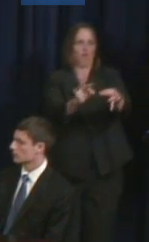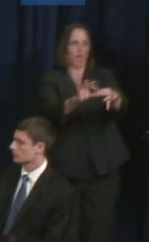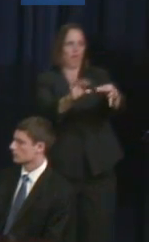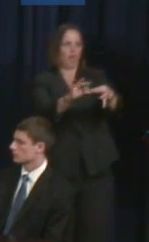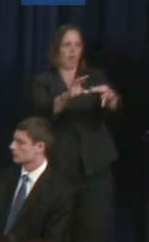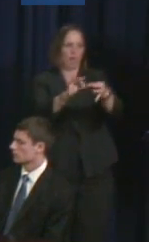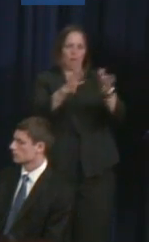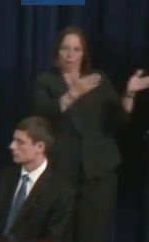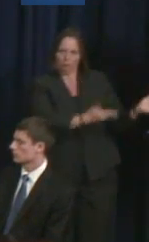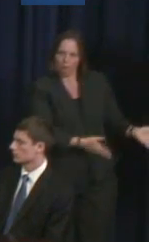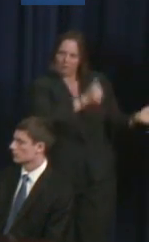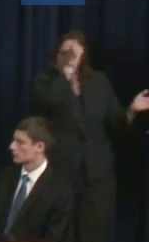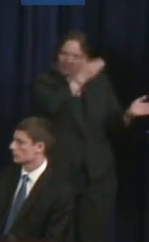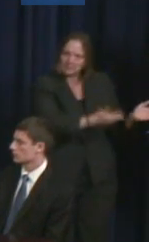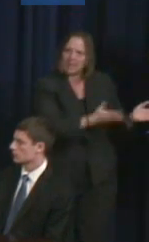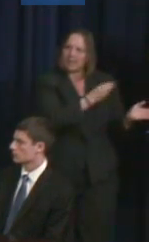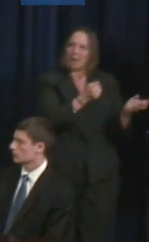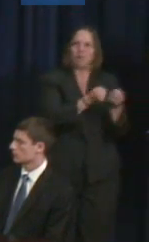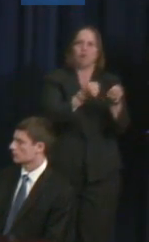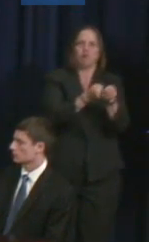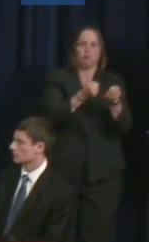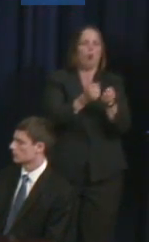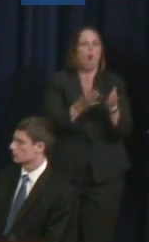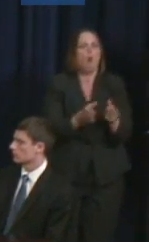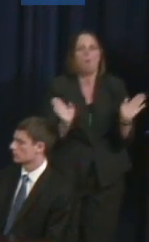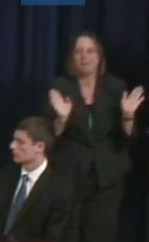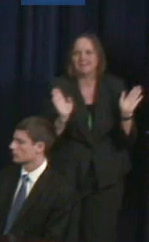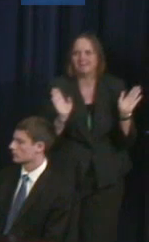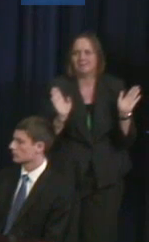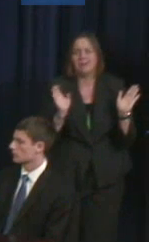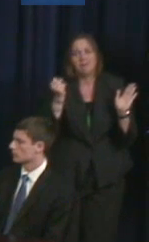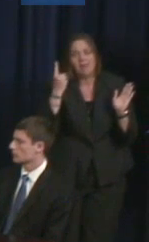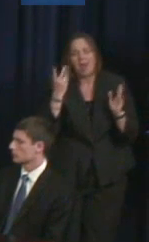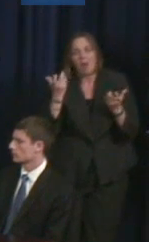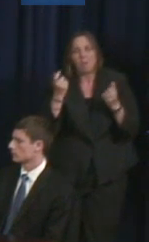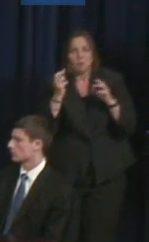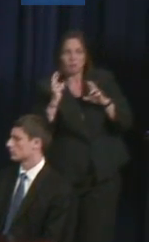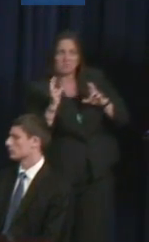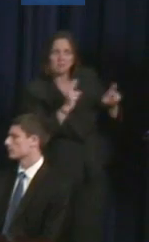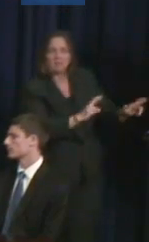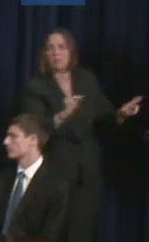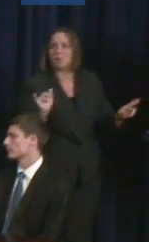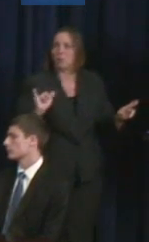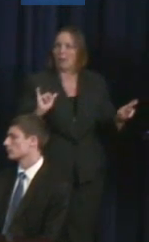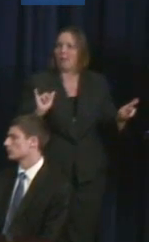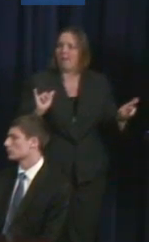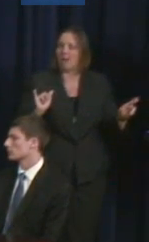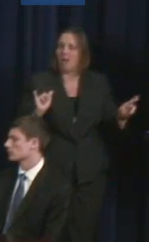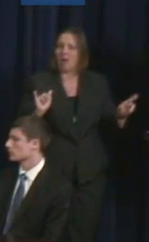as possible in a way that's very respectful to my child, as well, because I'd rather he be the one doing this.